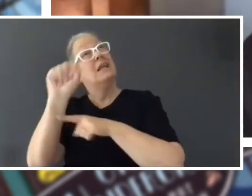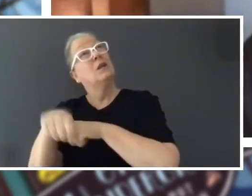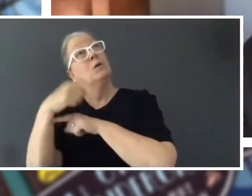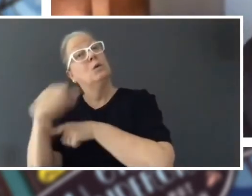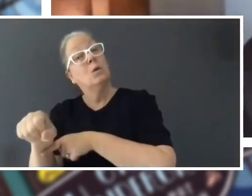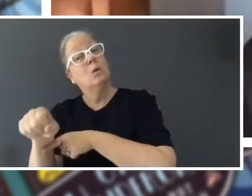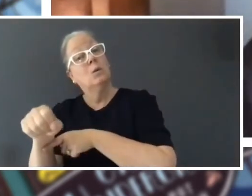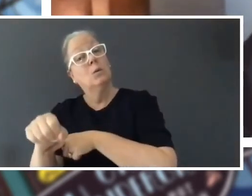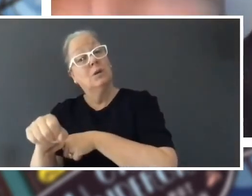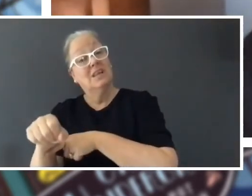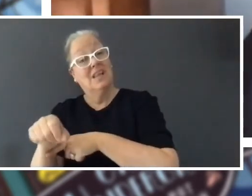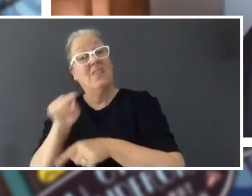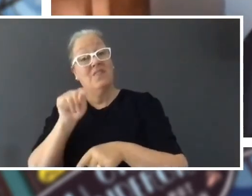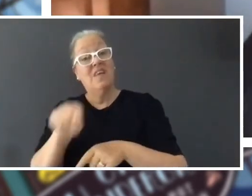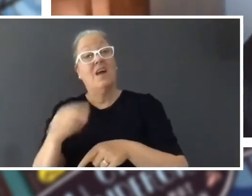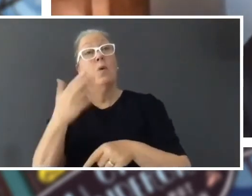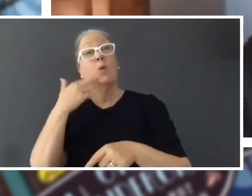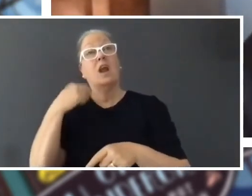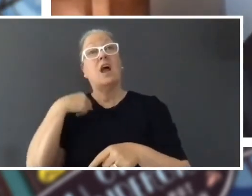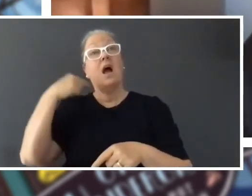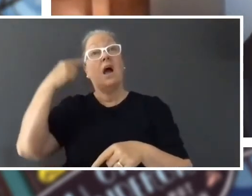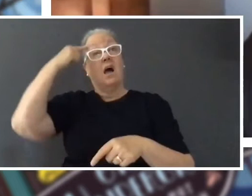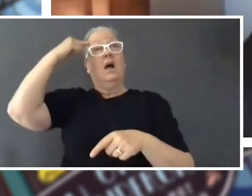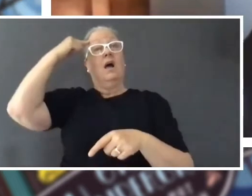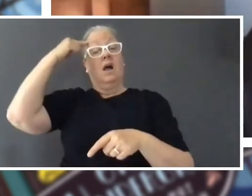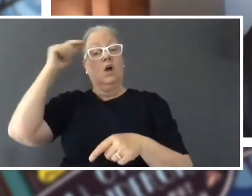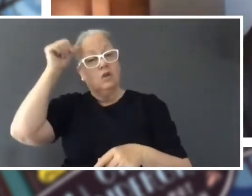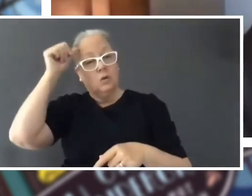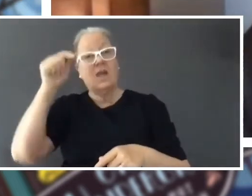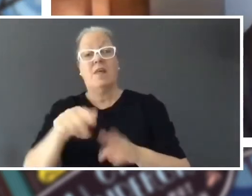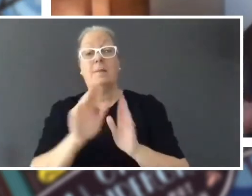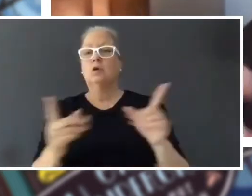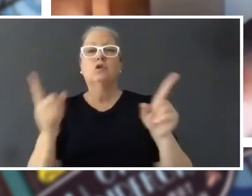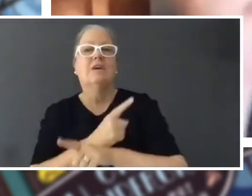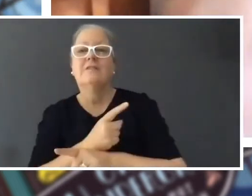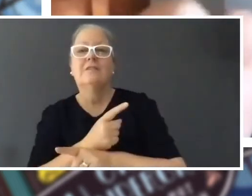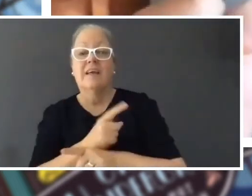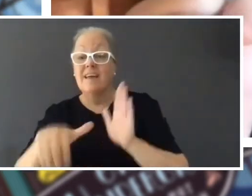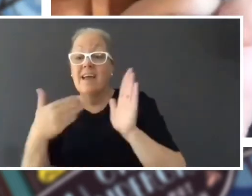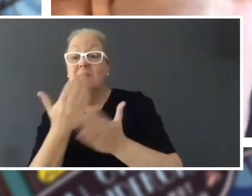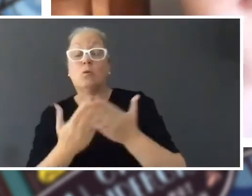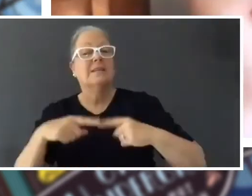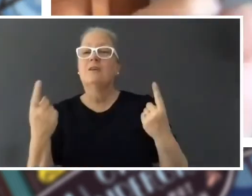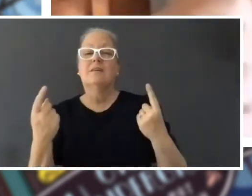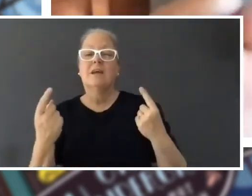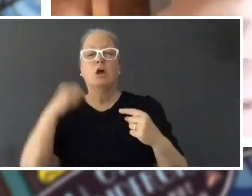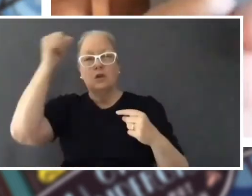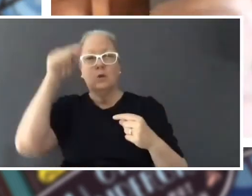he would do and the whole book changes after that, it changes the whole ending. But I always knew he would have to make the choice but I didn't know what choice